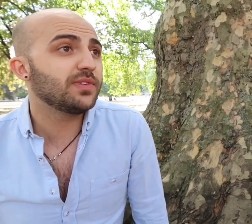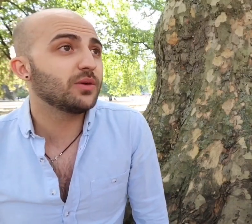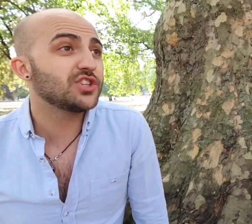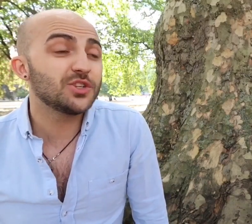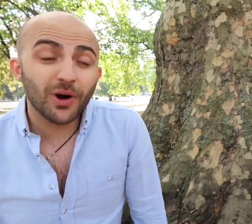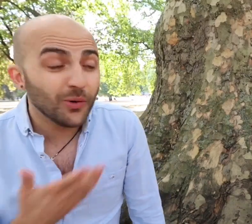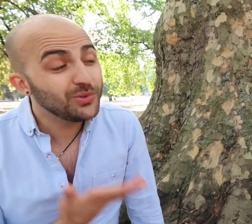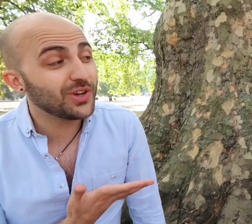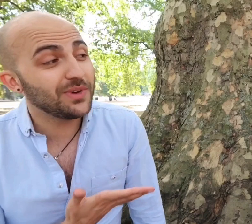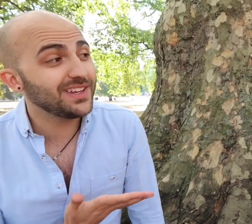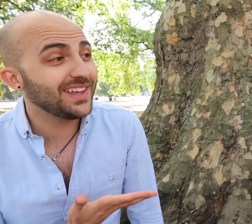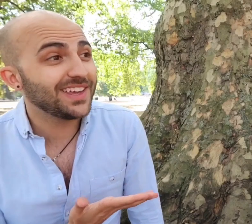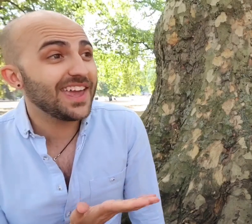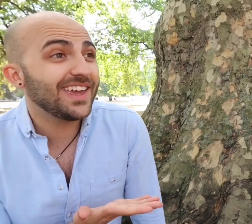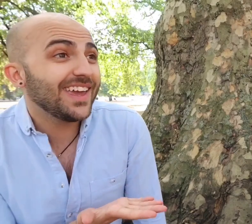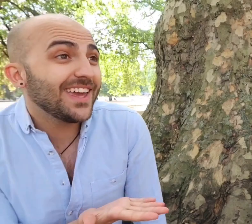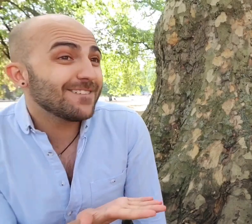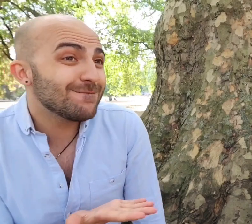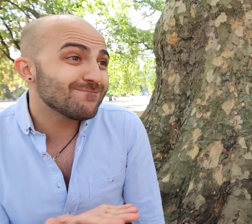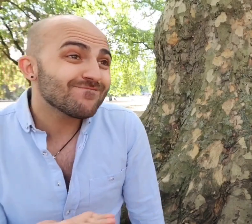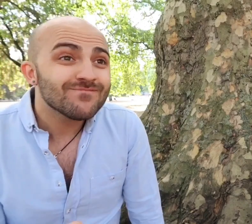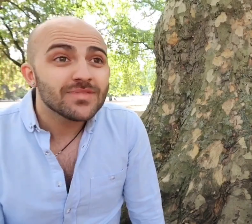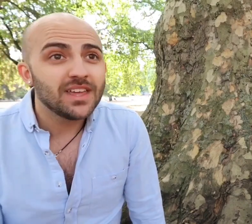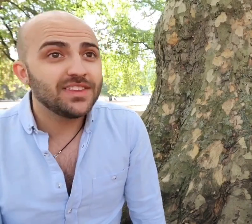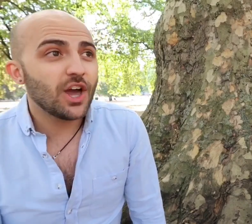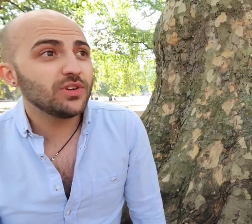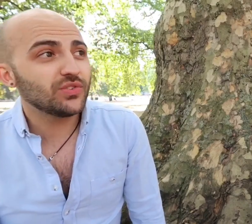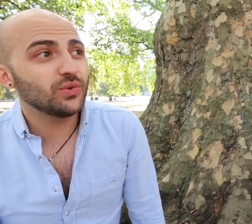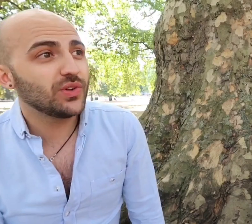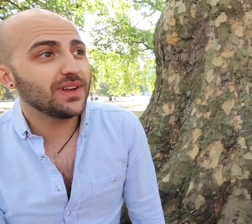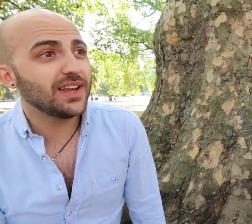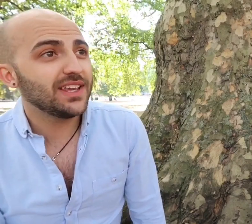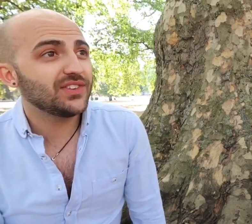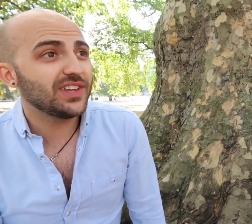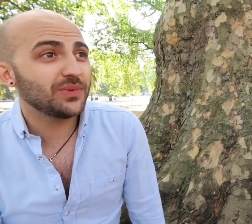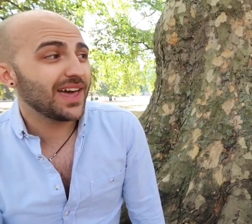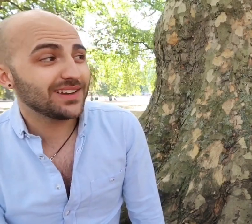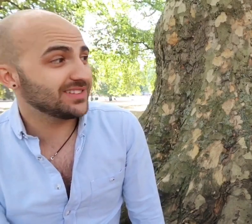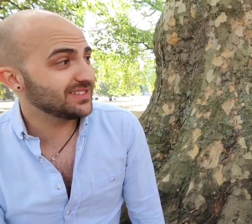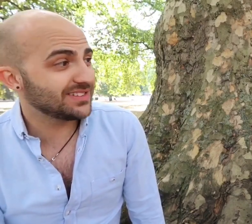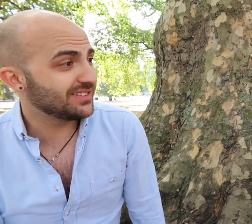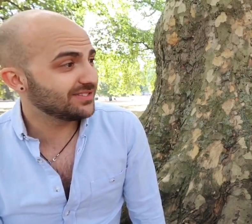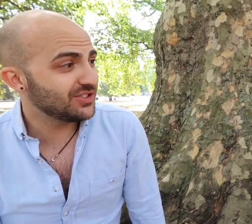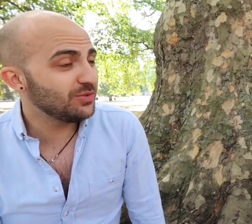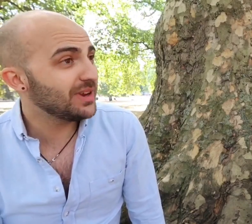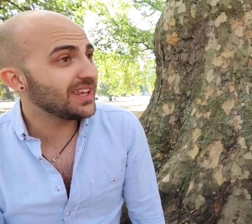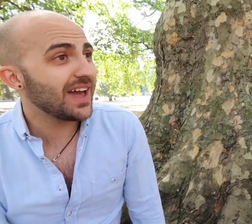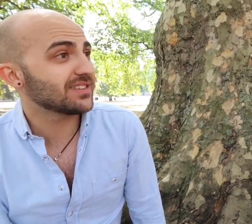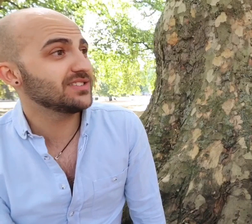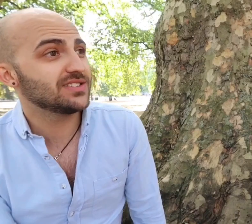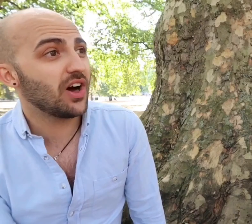that will change but also the onus also sits with actors too many actors, I